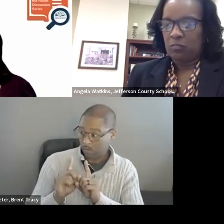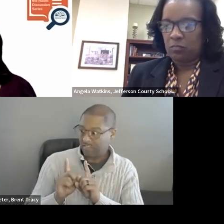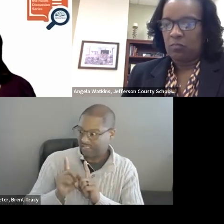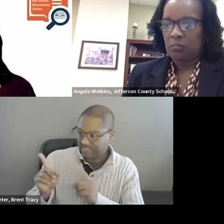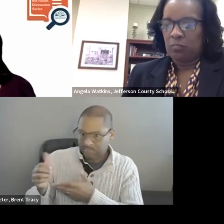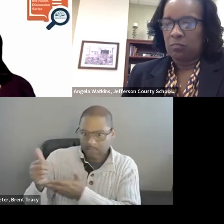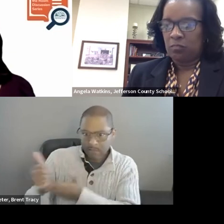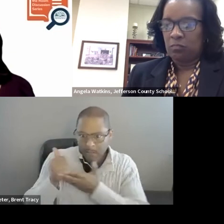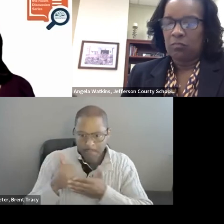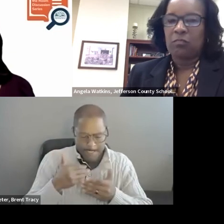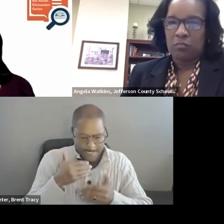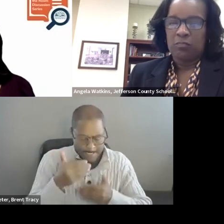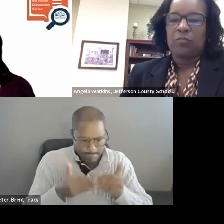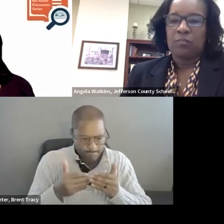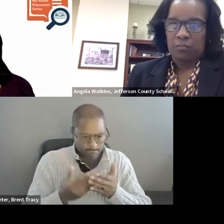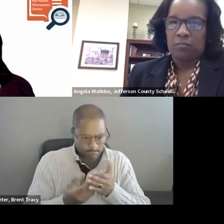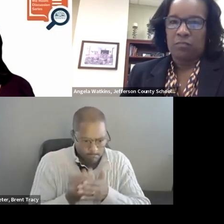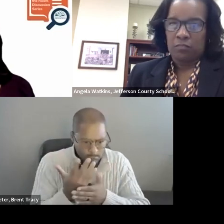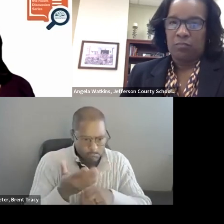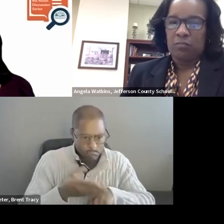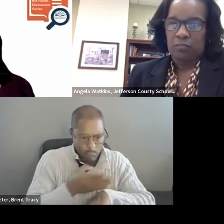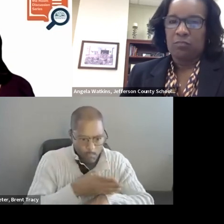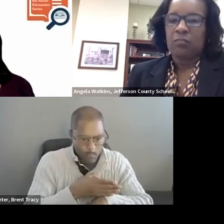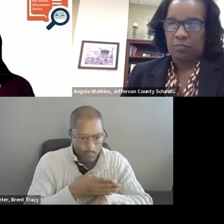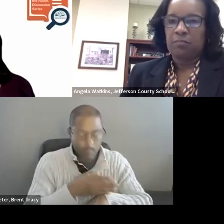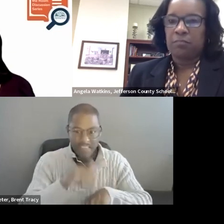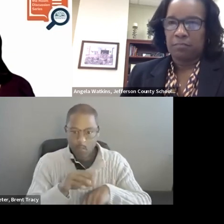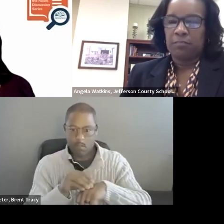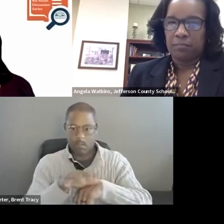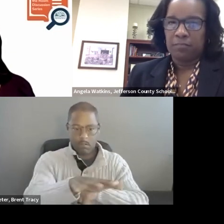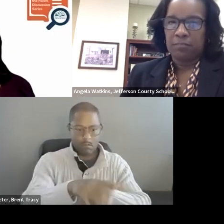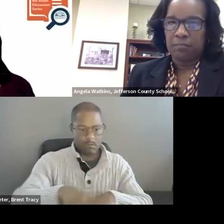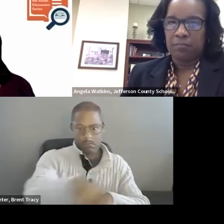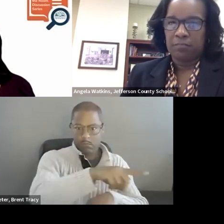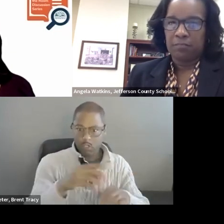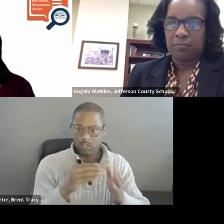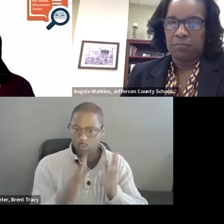and every student that they have from here on out. So, we have to make the most of our time.